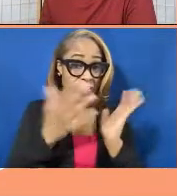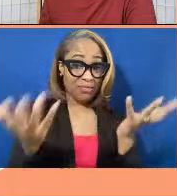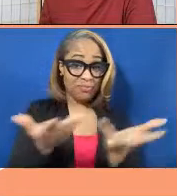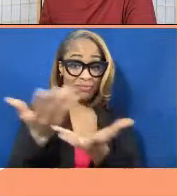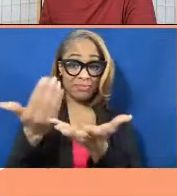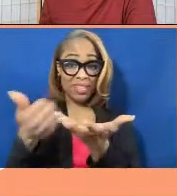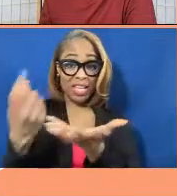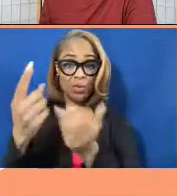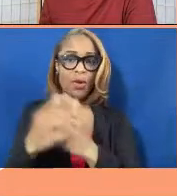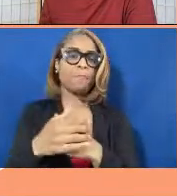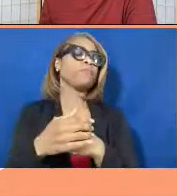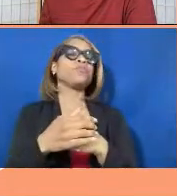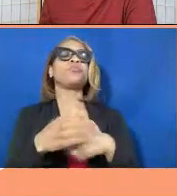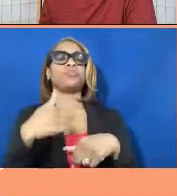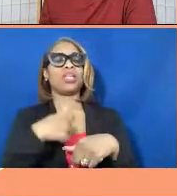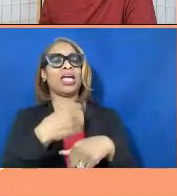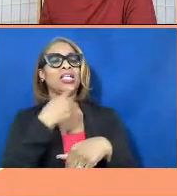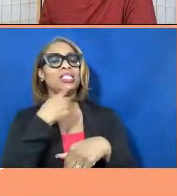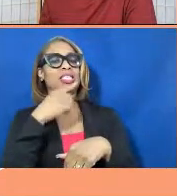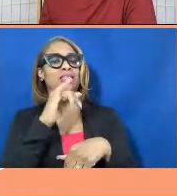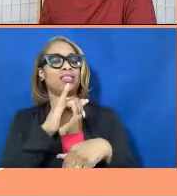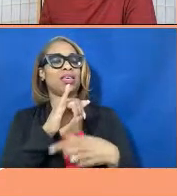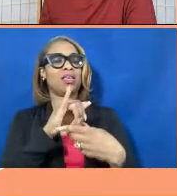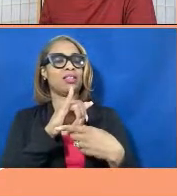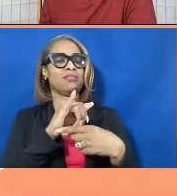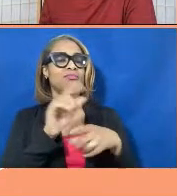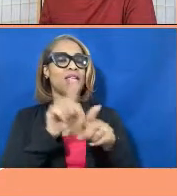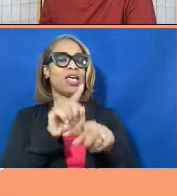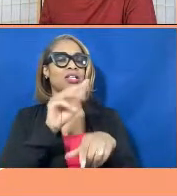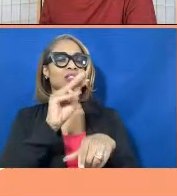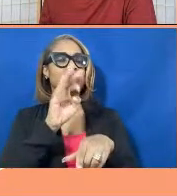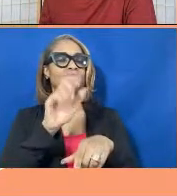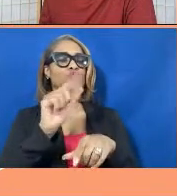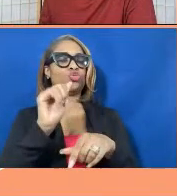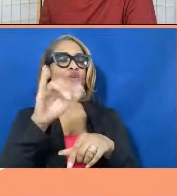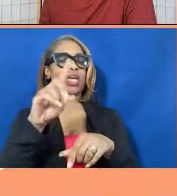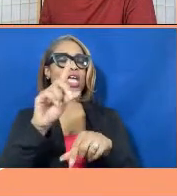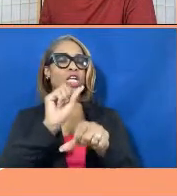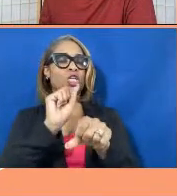I will say that we, as a mutual aid group, worked faster than non-profits in that we